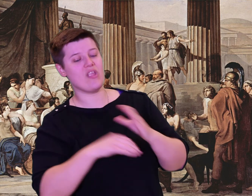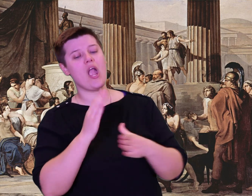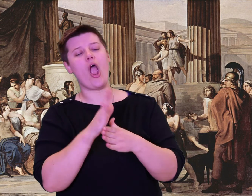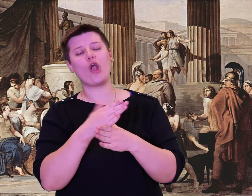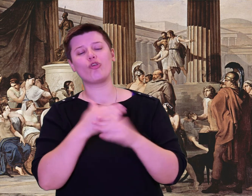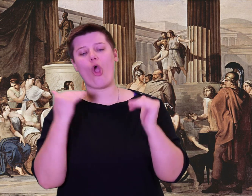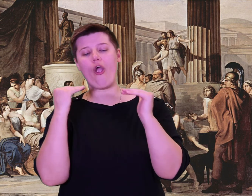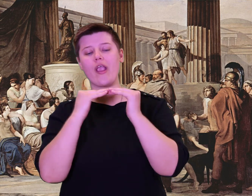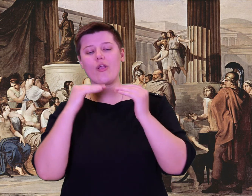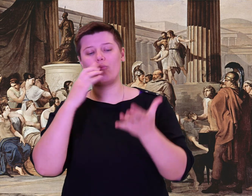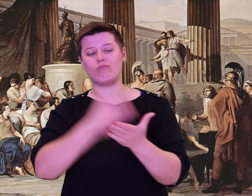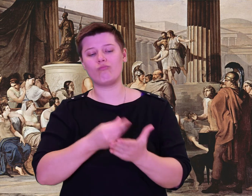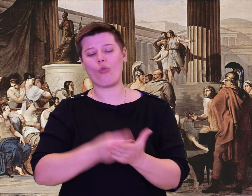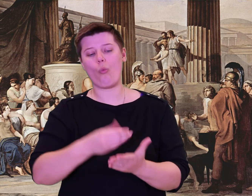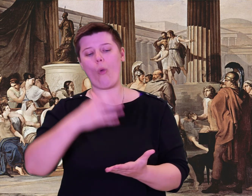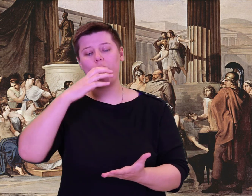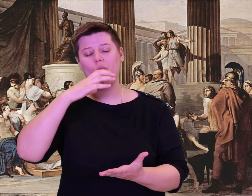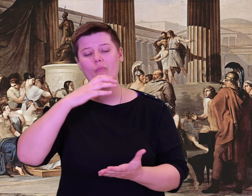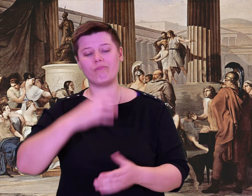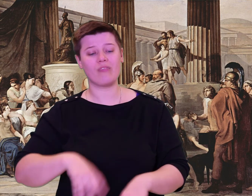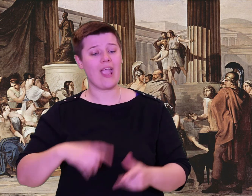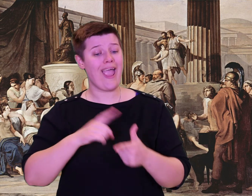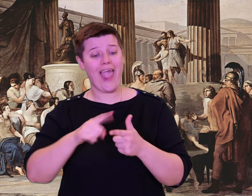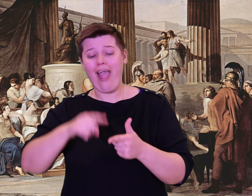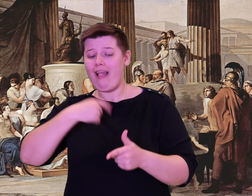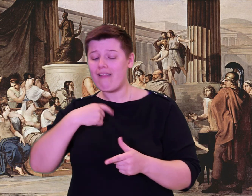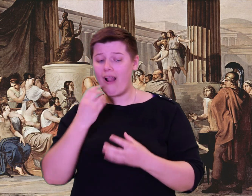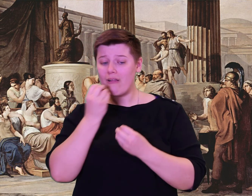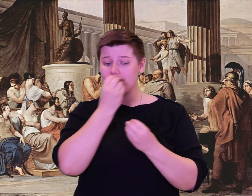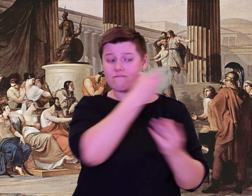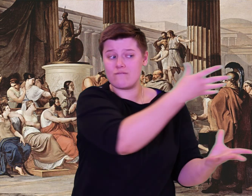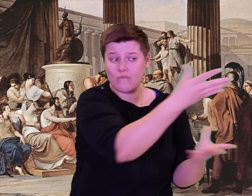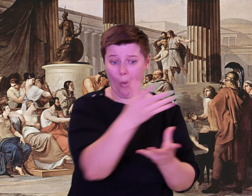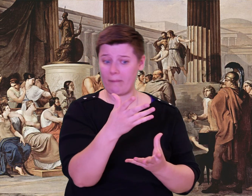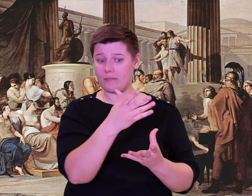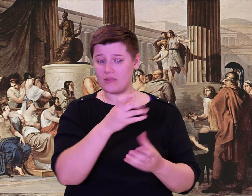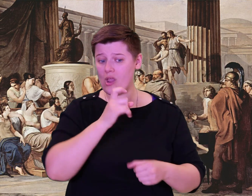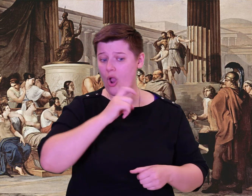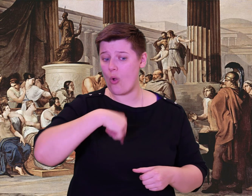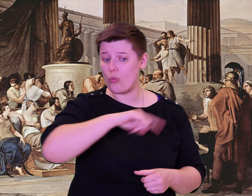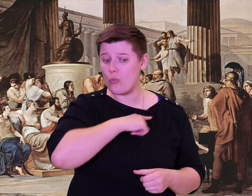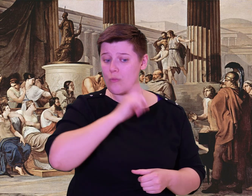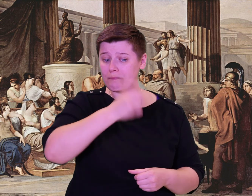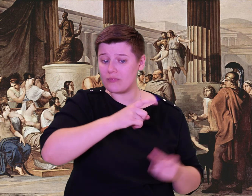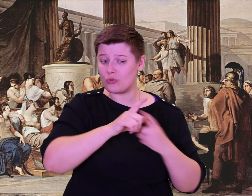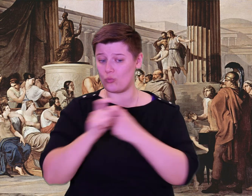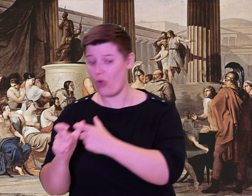We took their wives and shared their riches equally among us. Then I said we